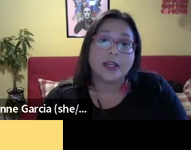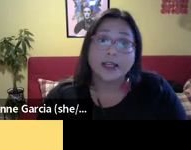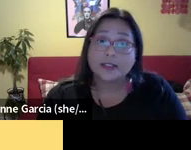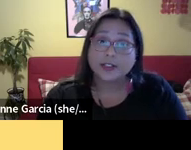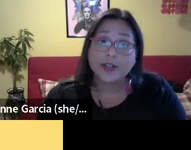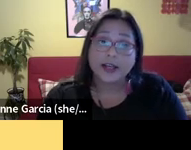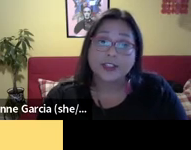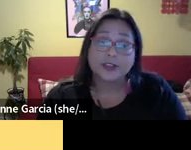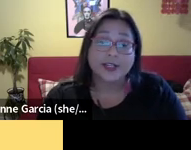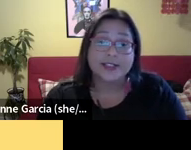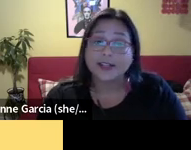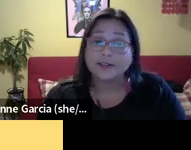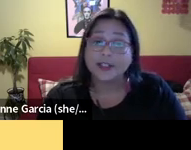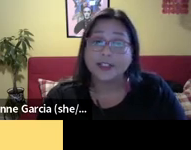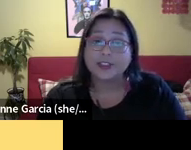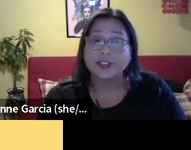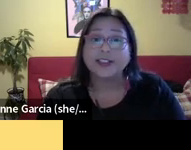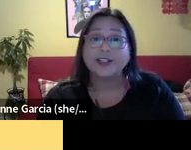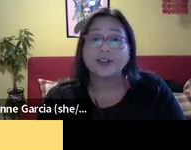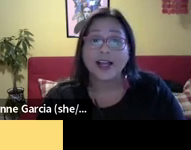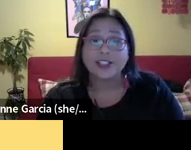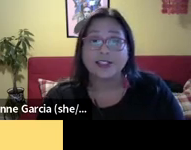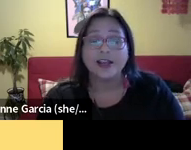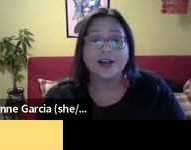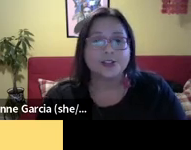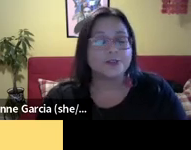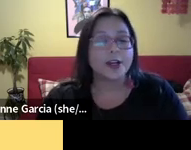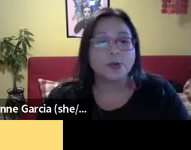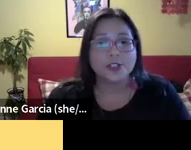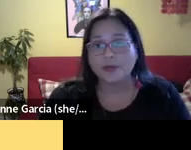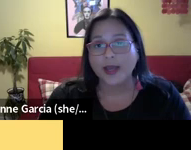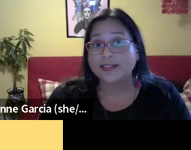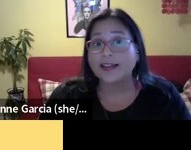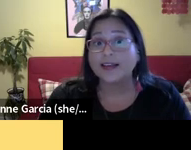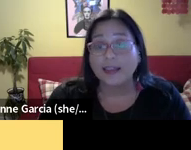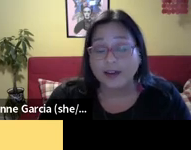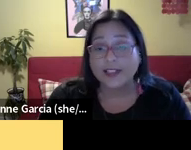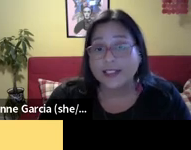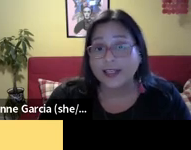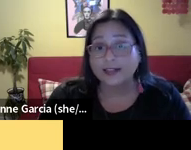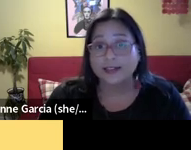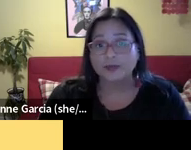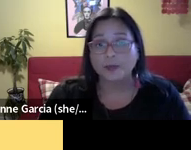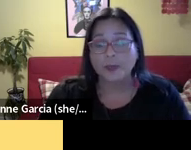working in legislatures. Other important work has been occurring to support abortion rights. In just the first week following